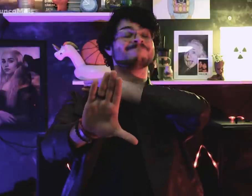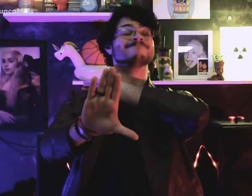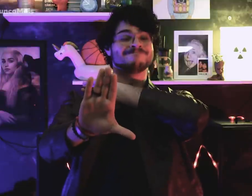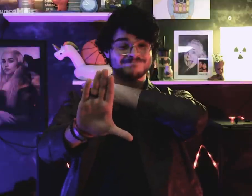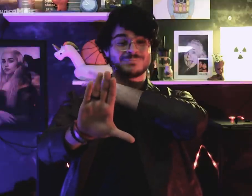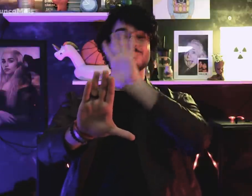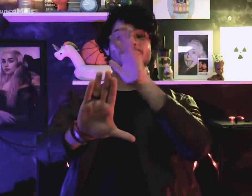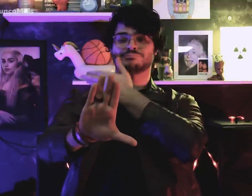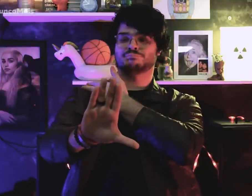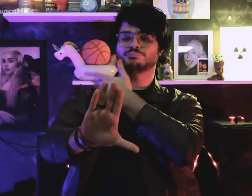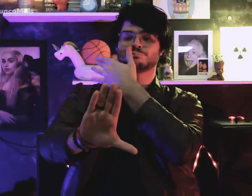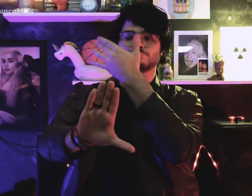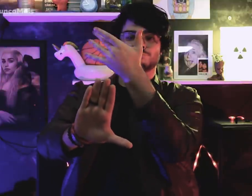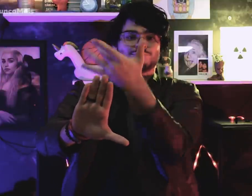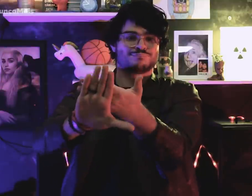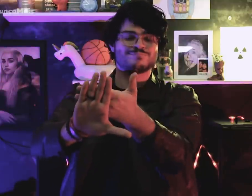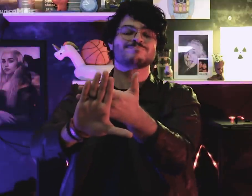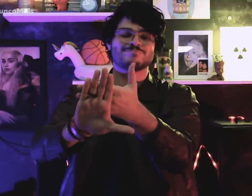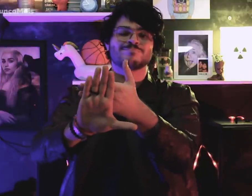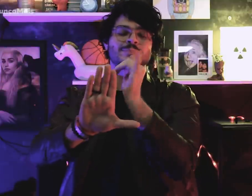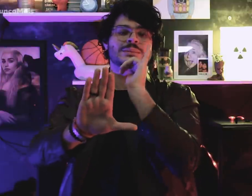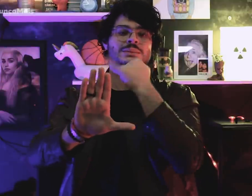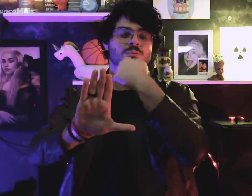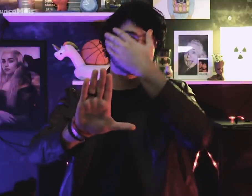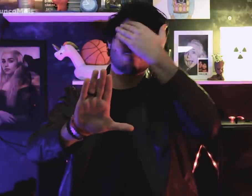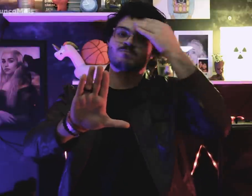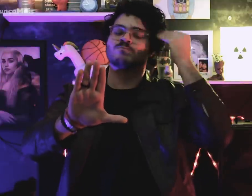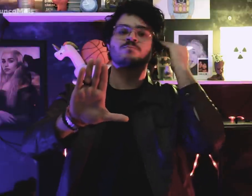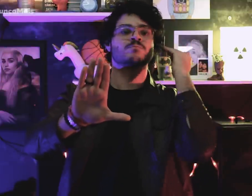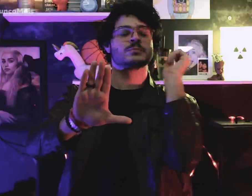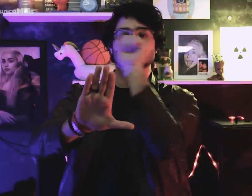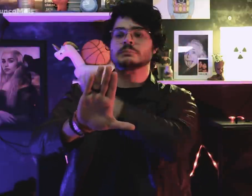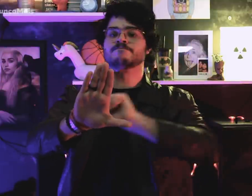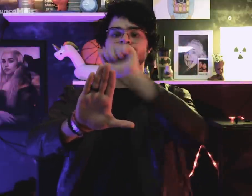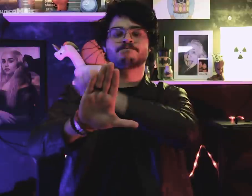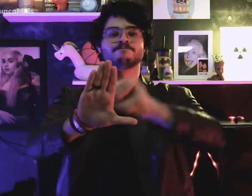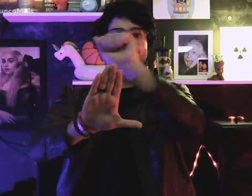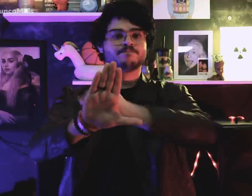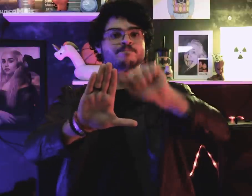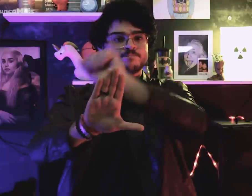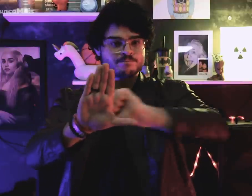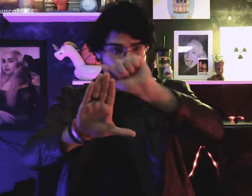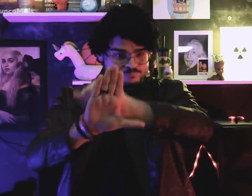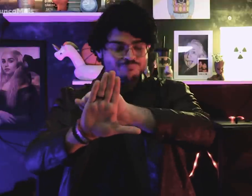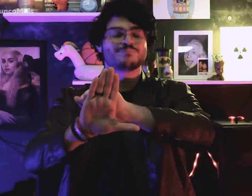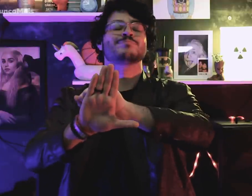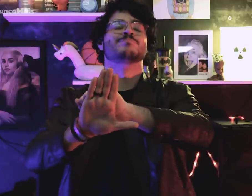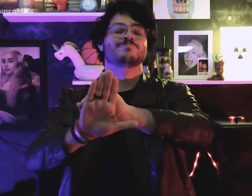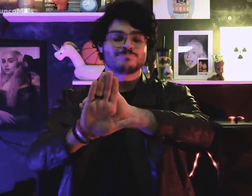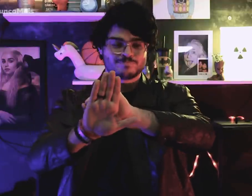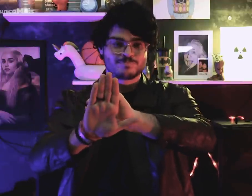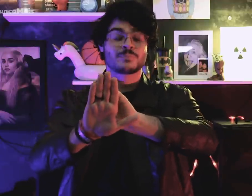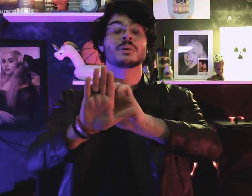A story left out,